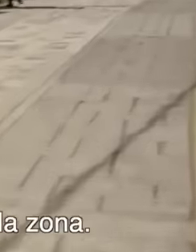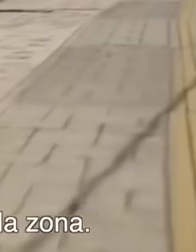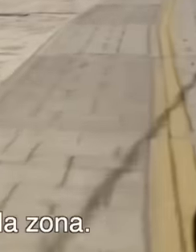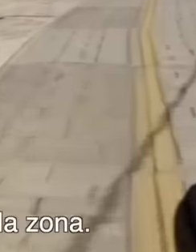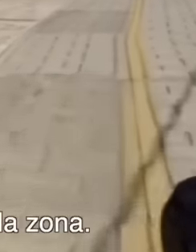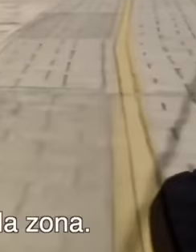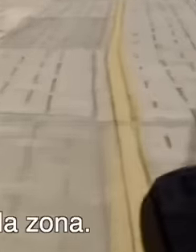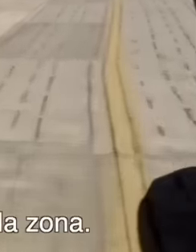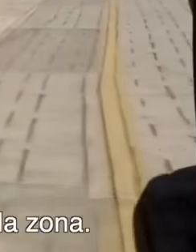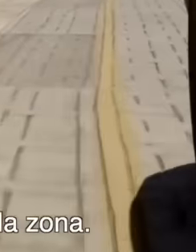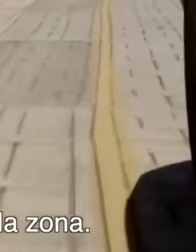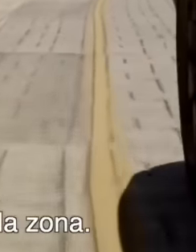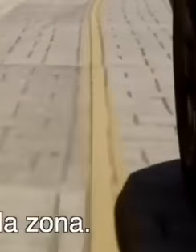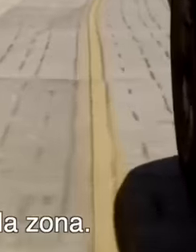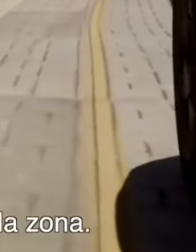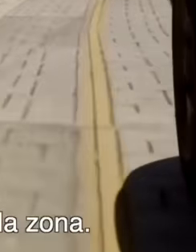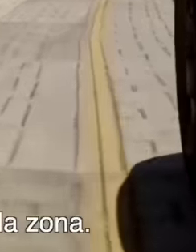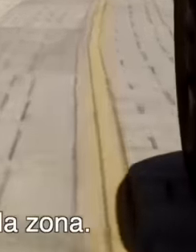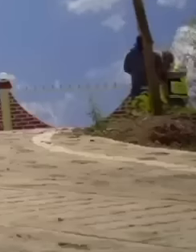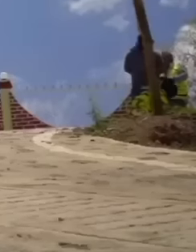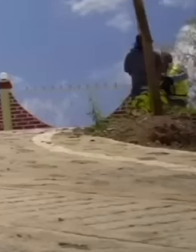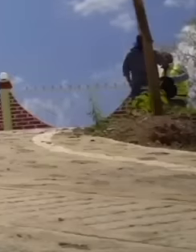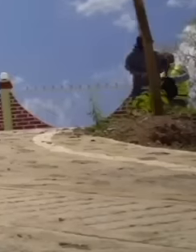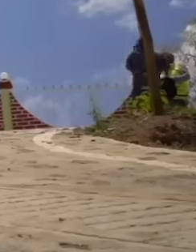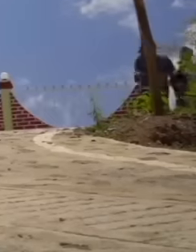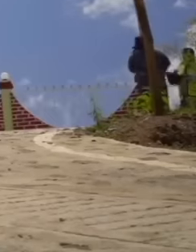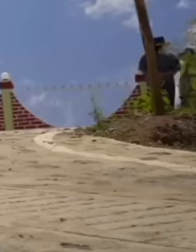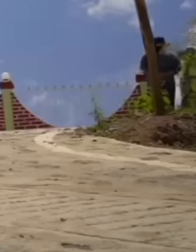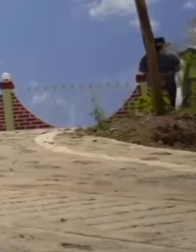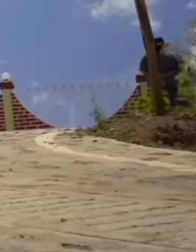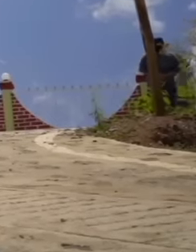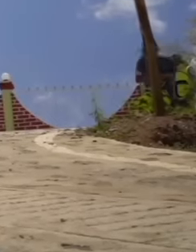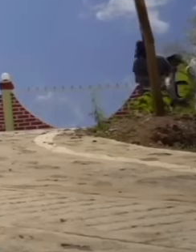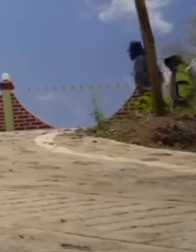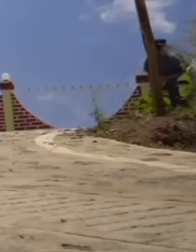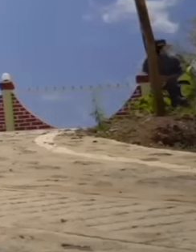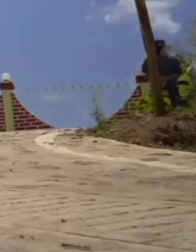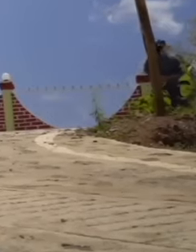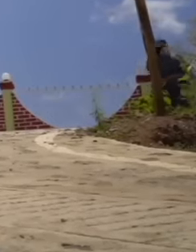as the growth of tourism and the economy in the area today. Mexico is more and better connected